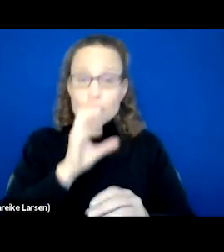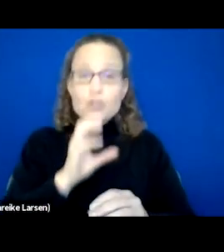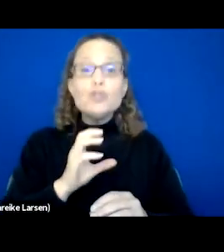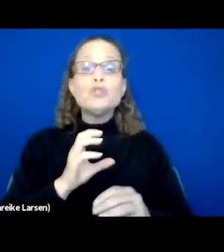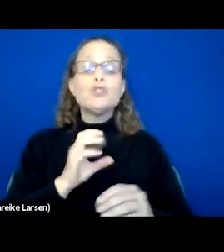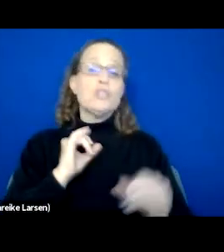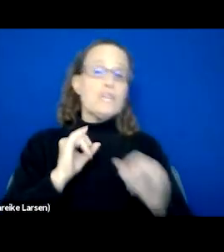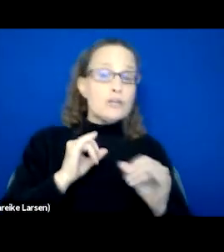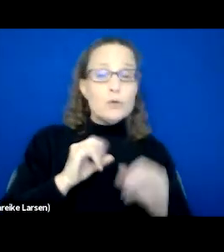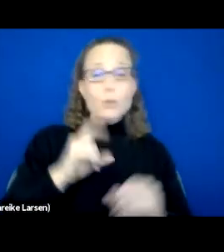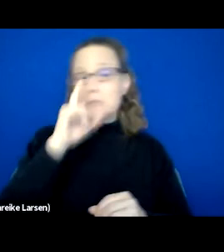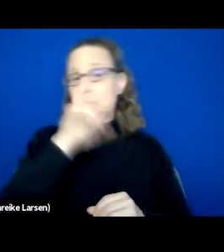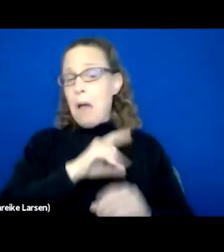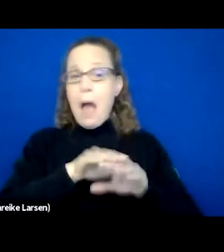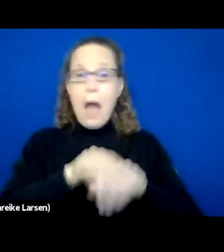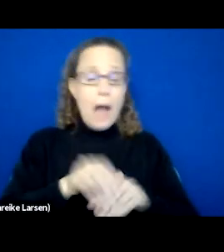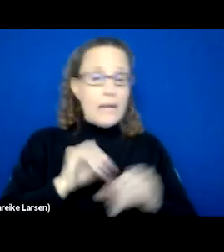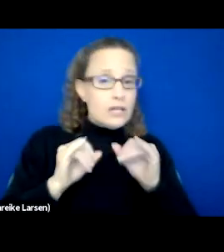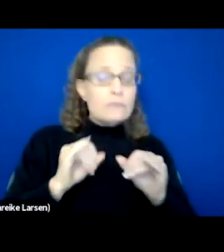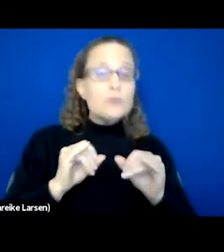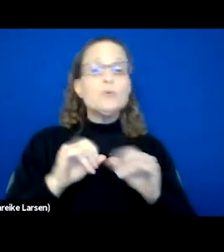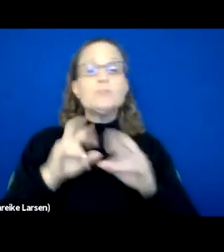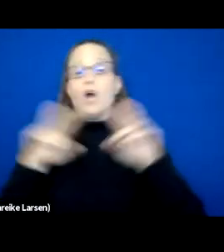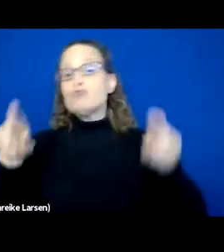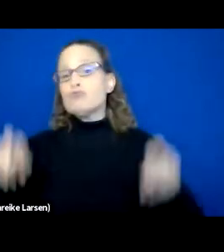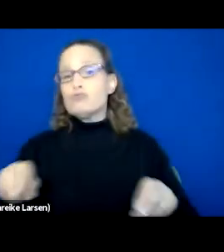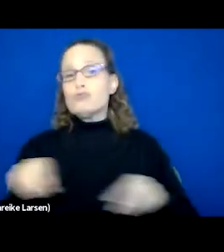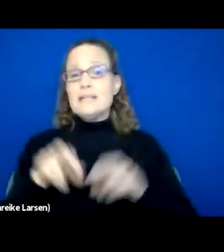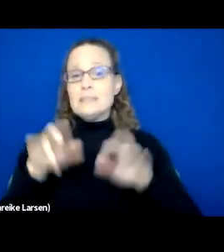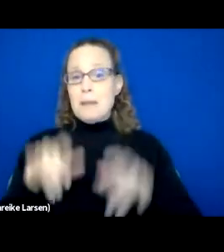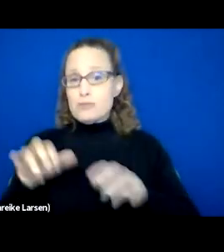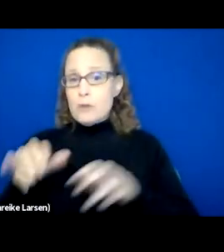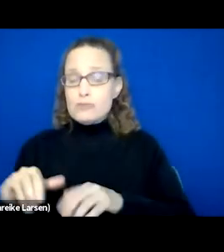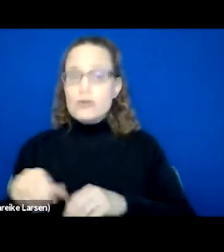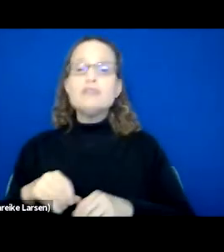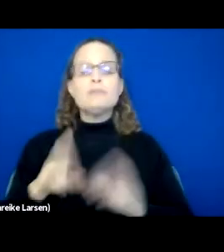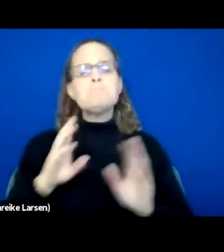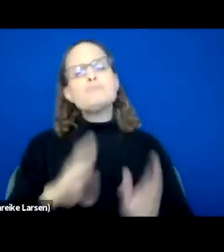mock interviews, preparing their resumes, getting just ready for jobs,